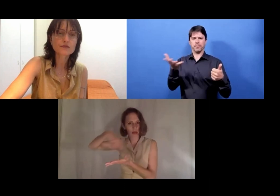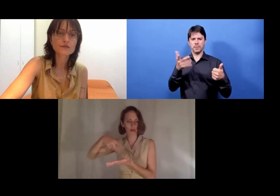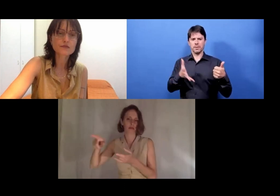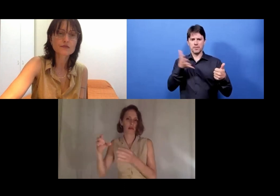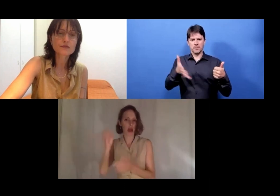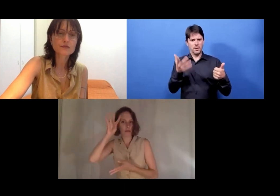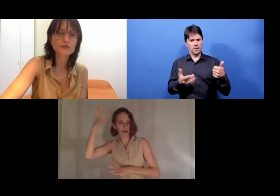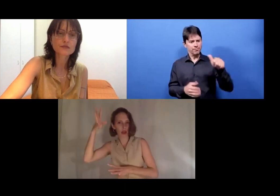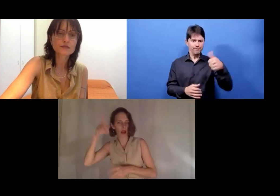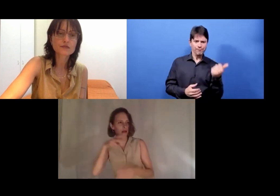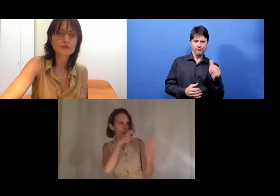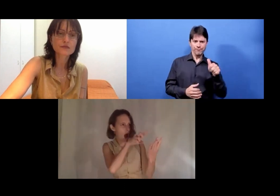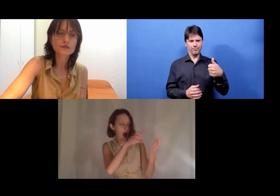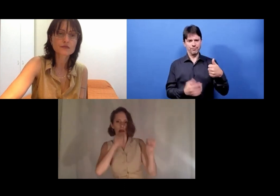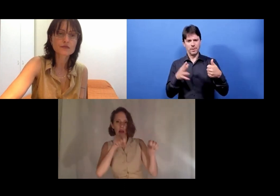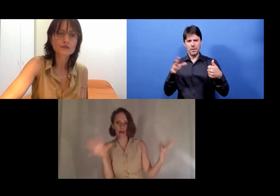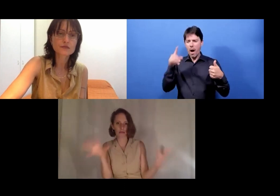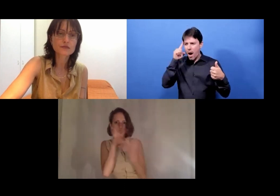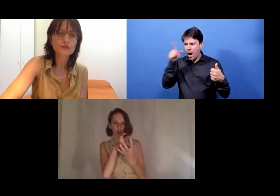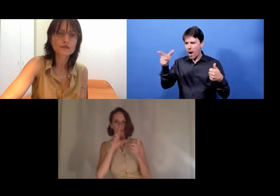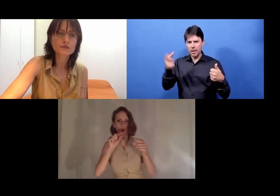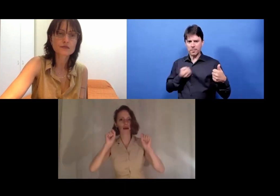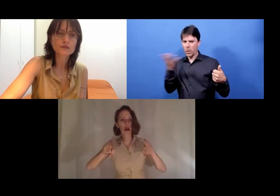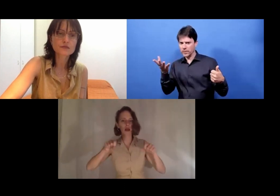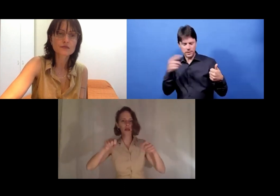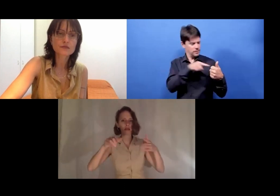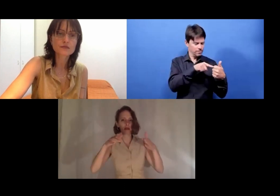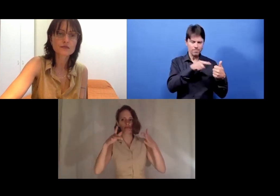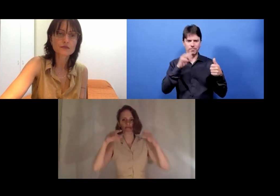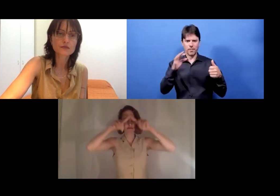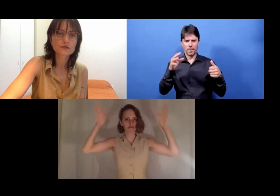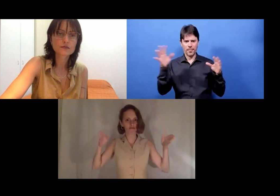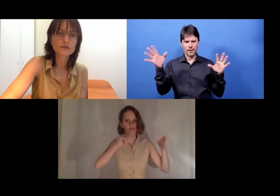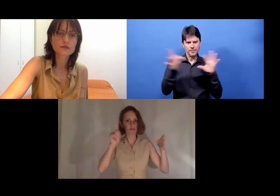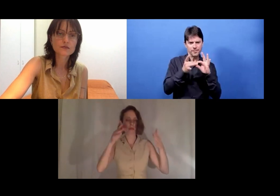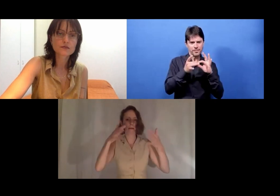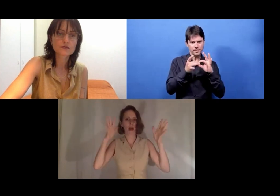Conveying a whole story with just one handshape. So this is a poetic principle in sign language.